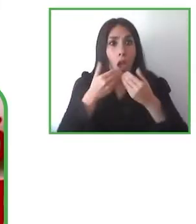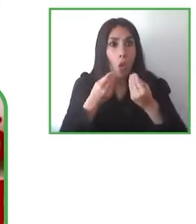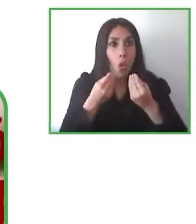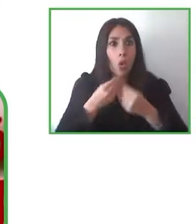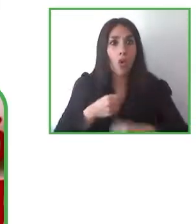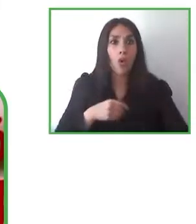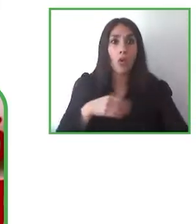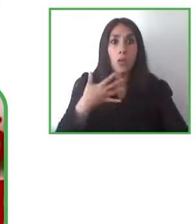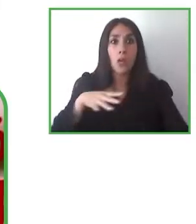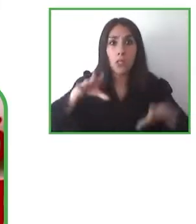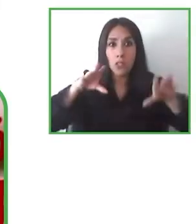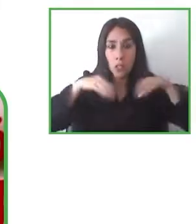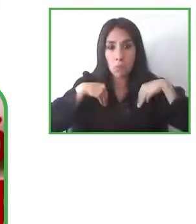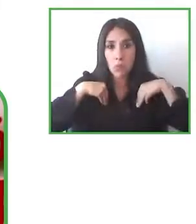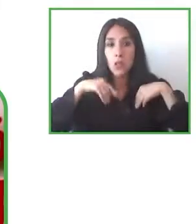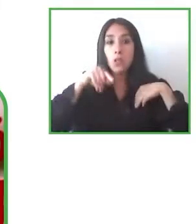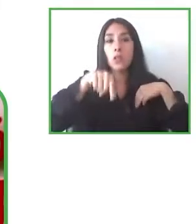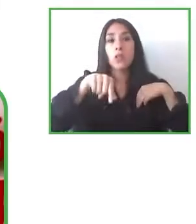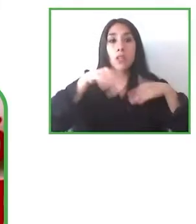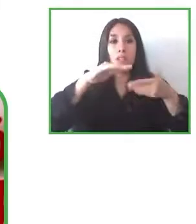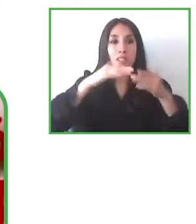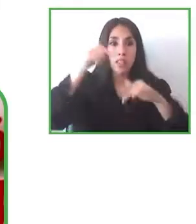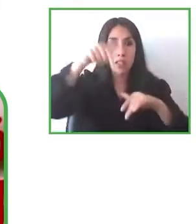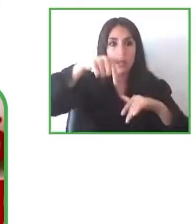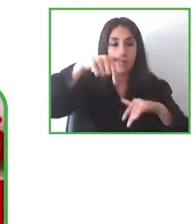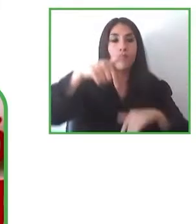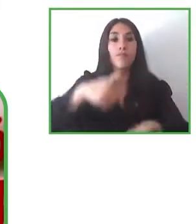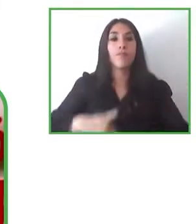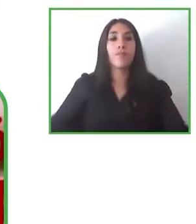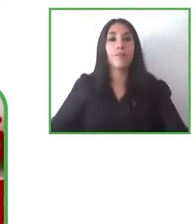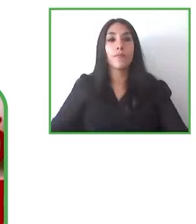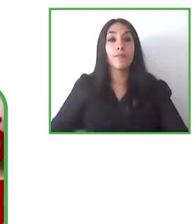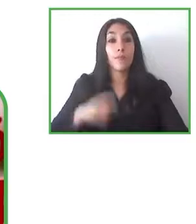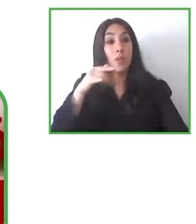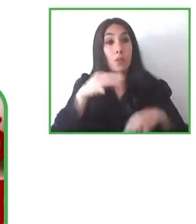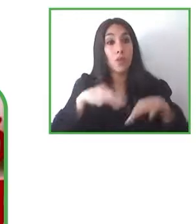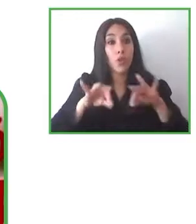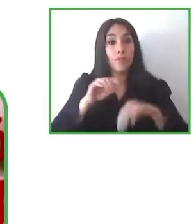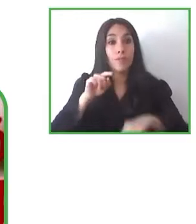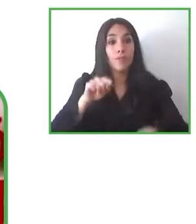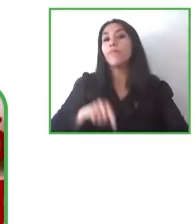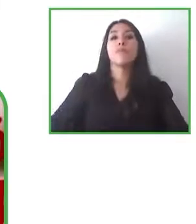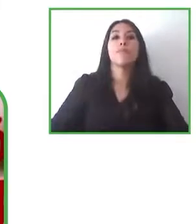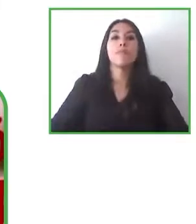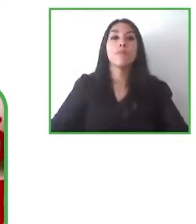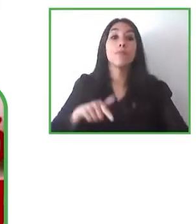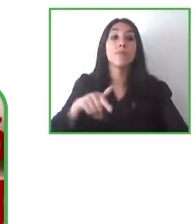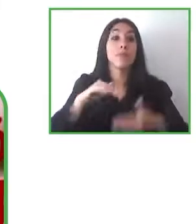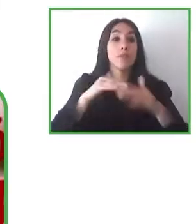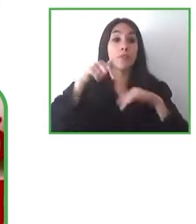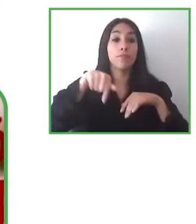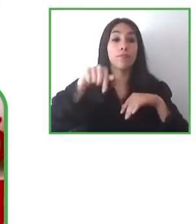those regions so for us to go into the Latinamerican region and the South American region we would